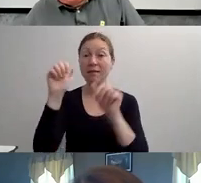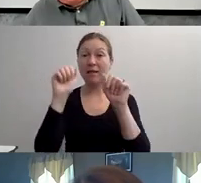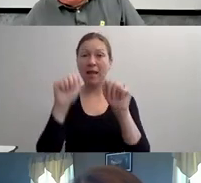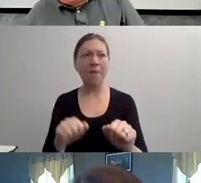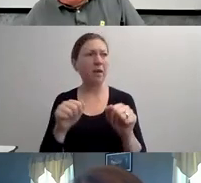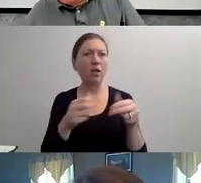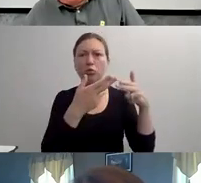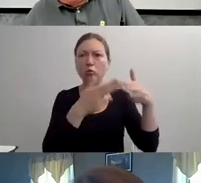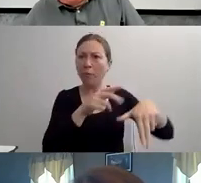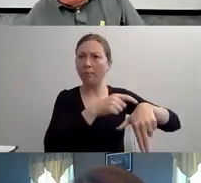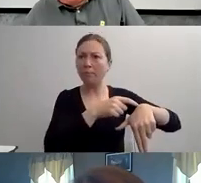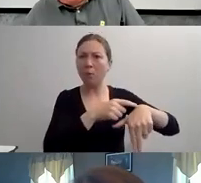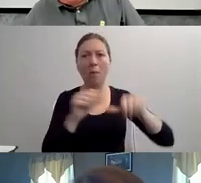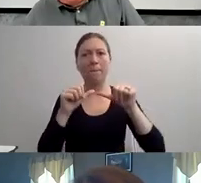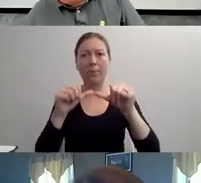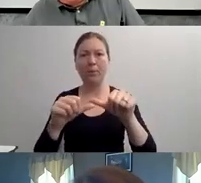AND THIS COULD INCLUDE CARING FOR ONE'S SELF.